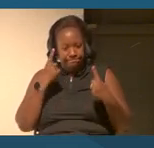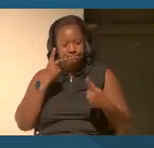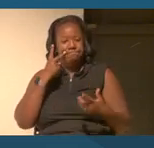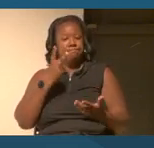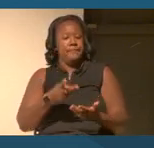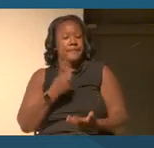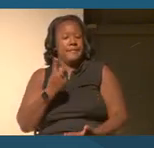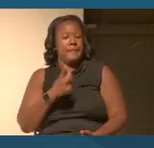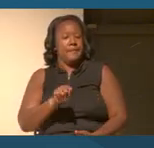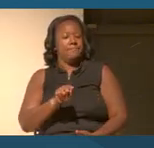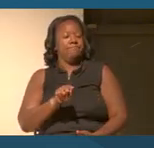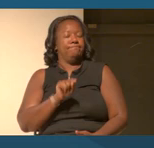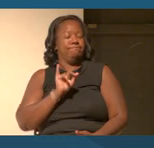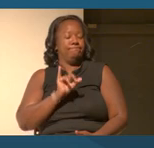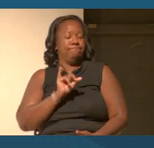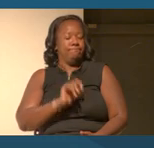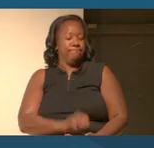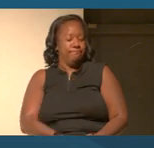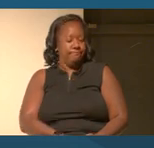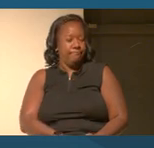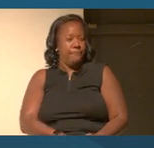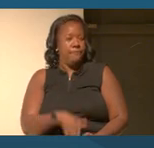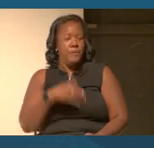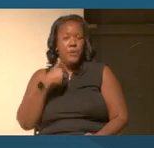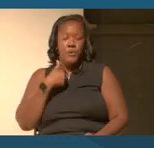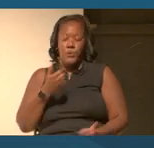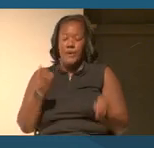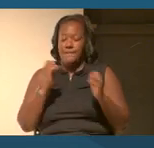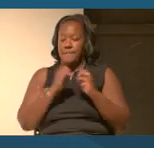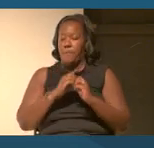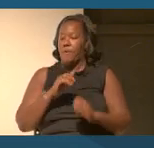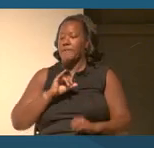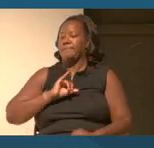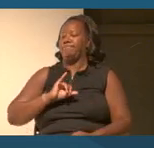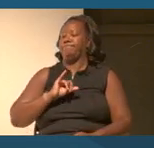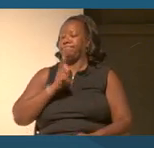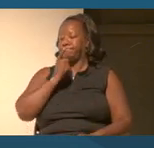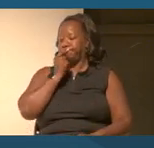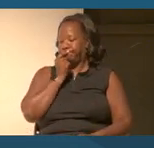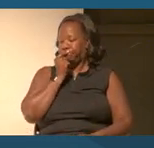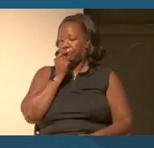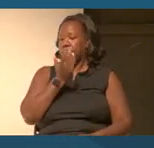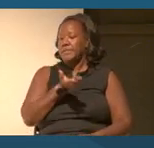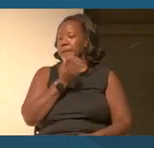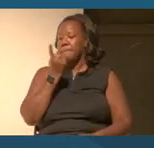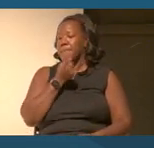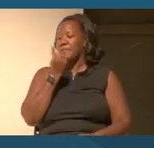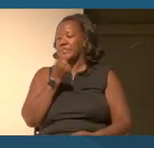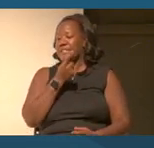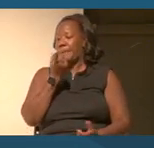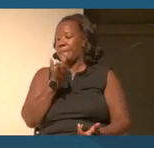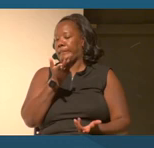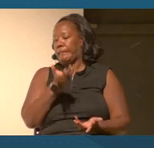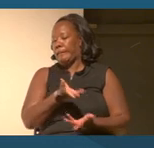It just gives you a little bit more of a nudge to go, maybe there's a little more here than I ever understood before.